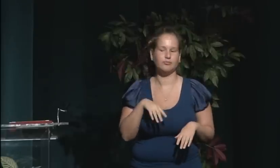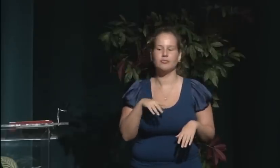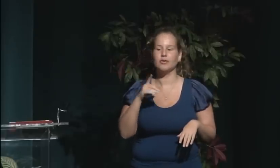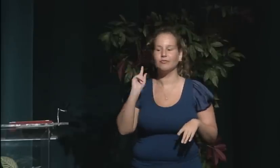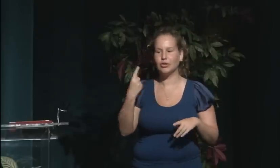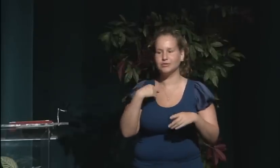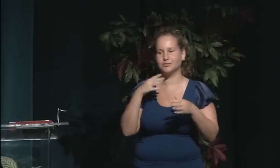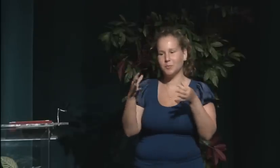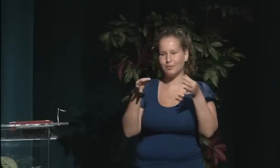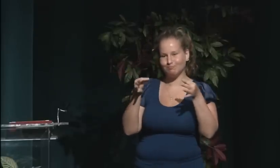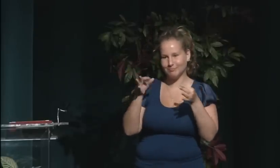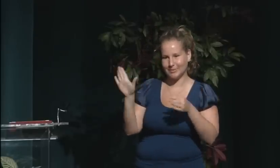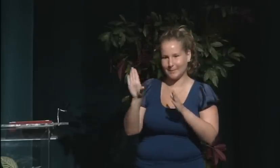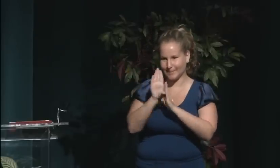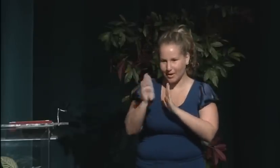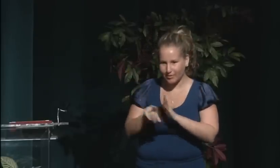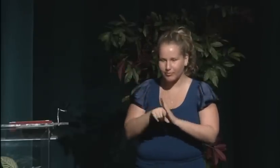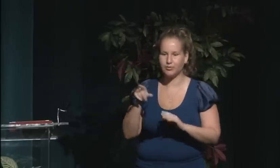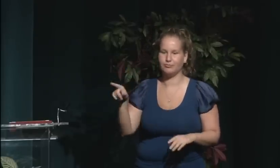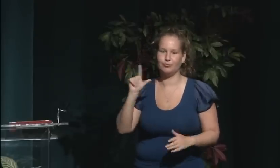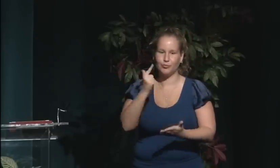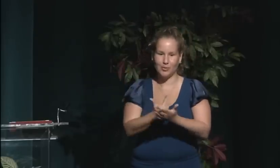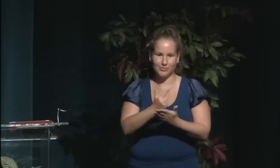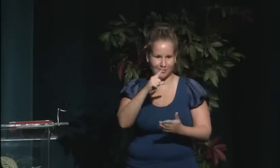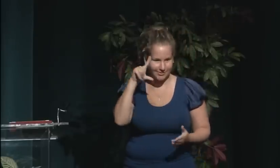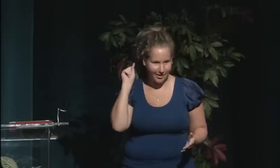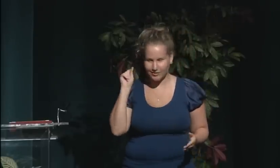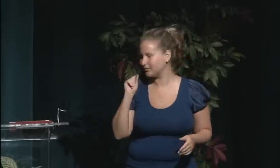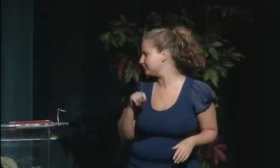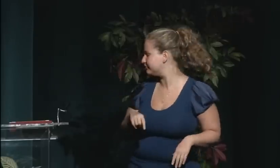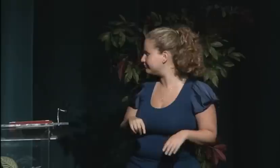and he'll talk to us about what his presentation will be about, but I did want to introduce him and let you know